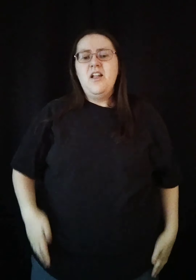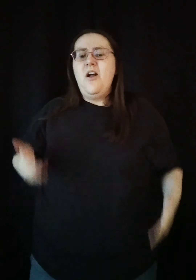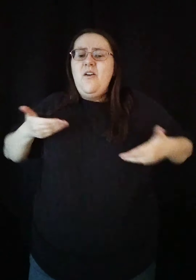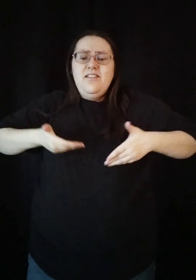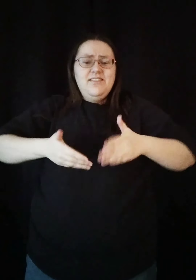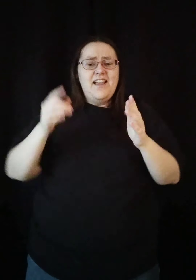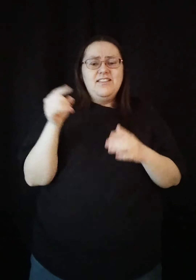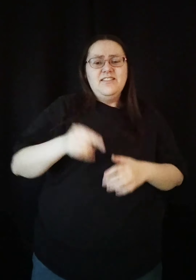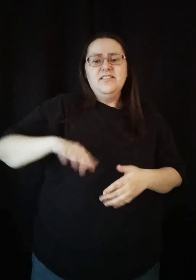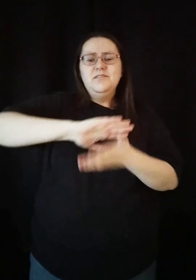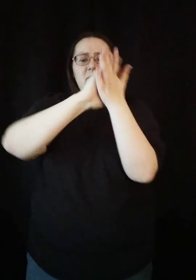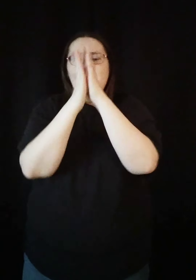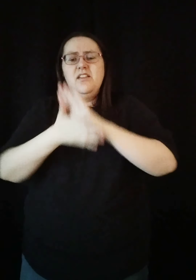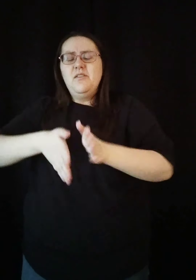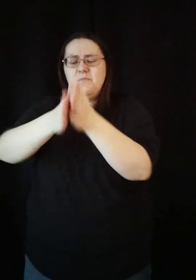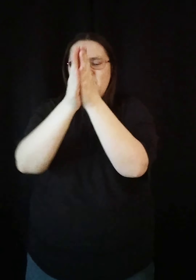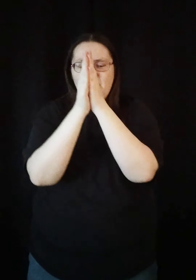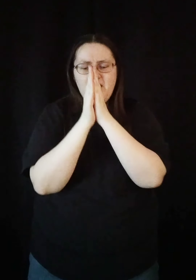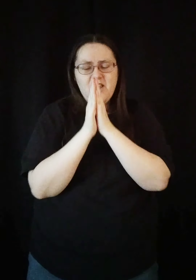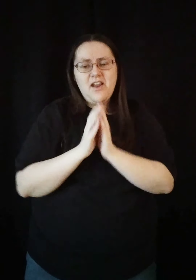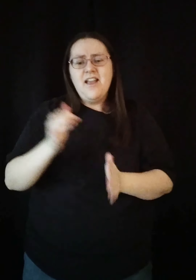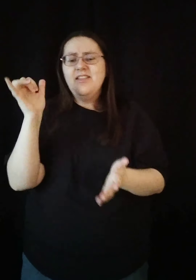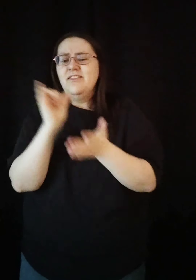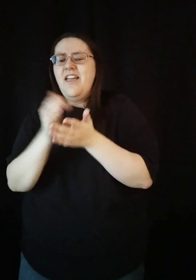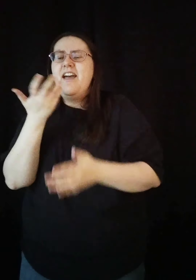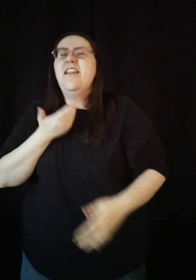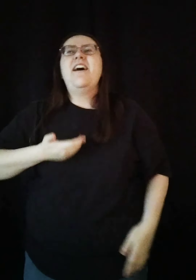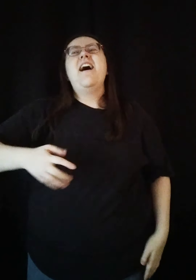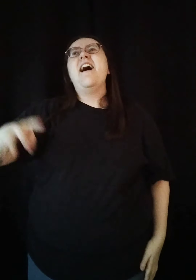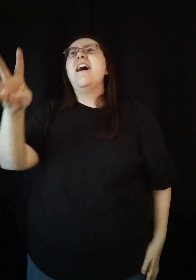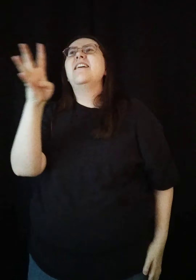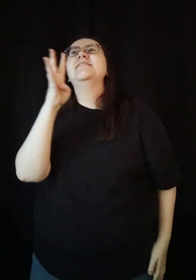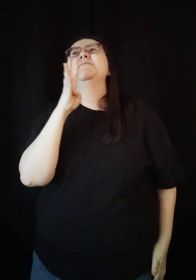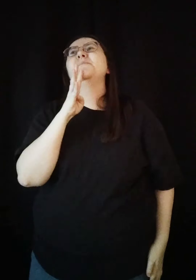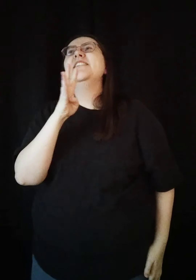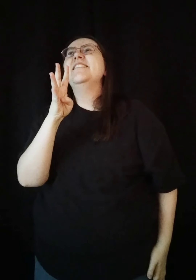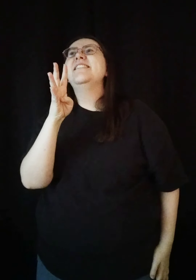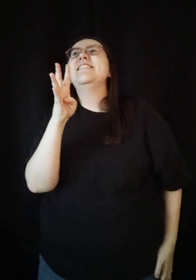Oh, let this be the prayer that I speak